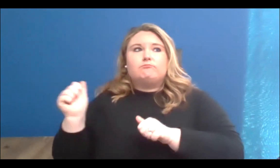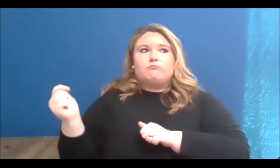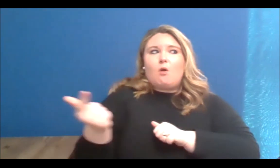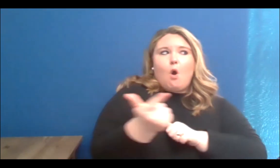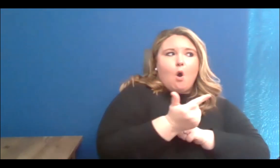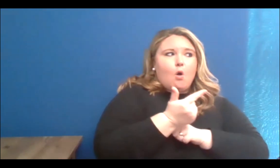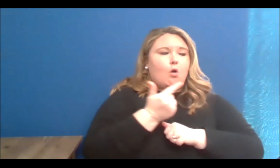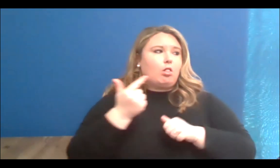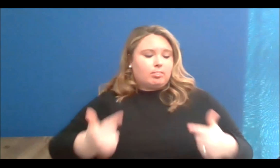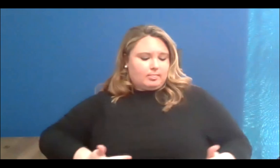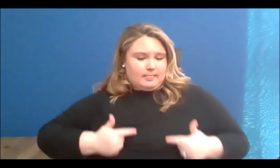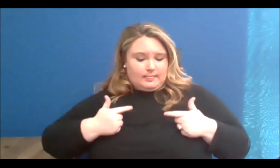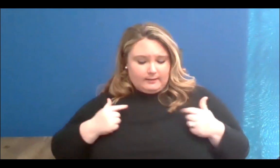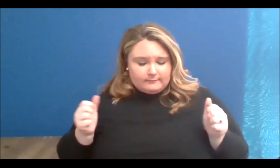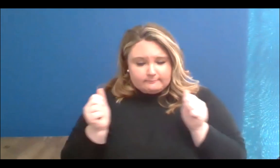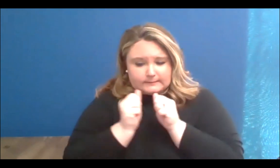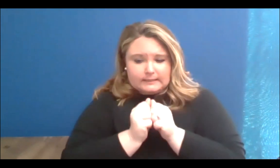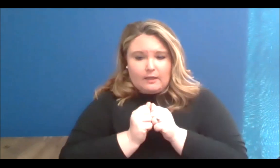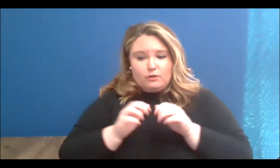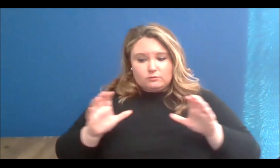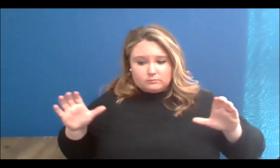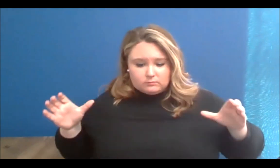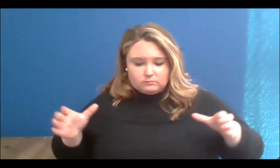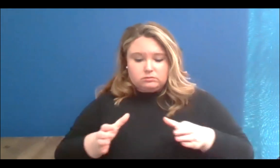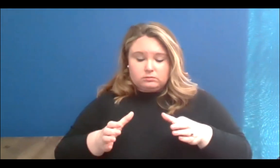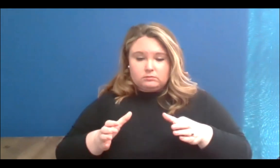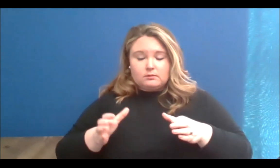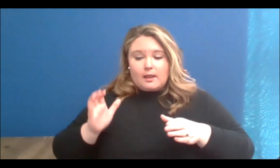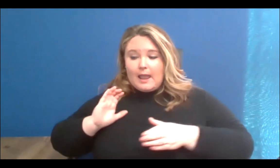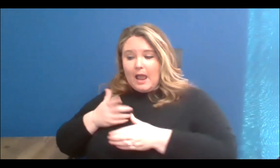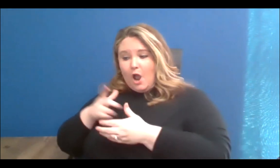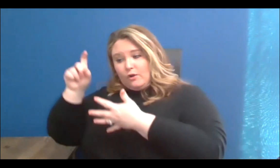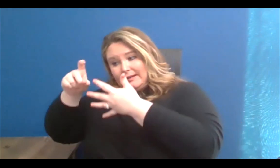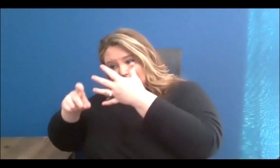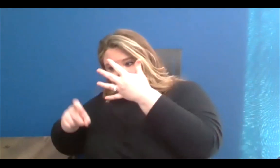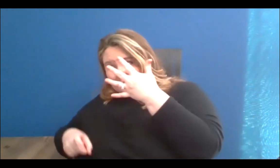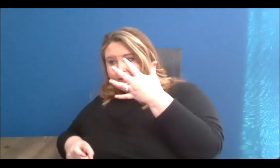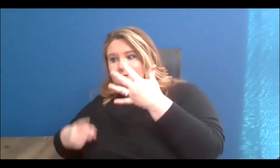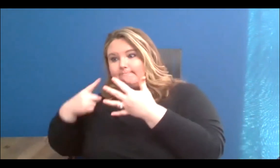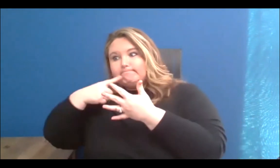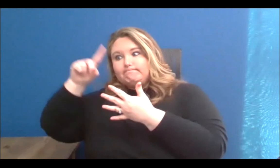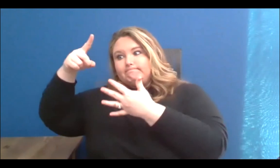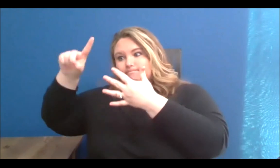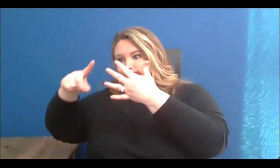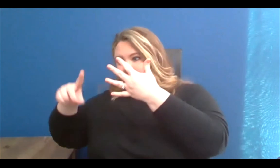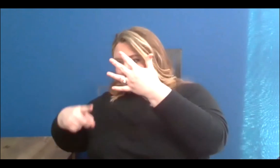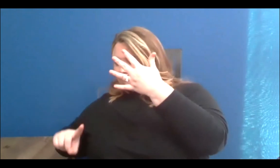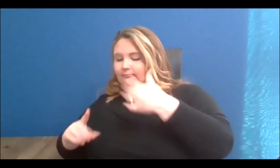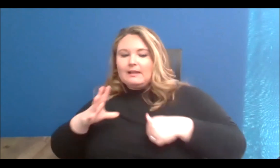coexist, have our needs met, and also reach our potentials. Being able to be